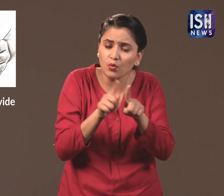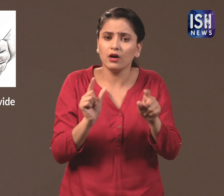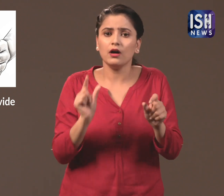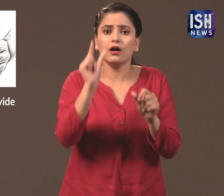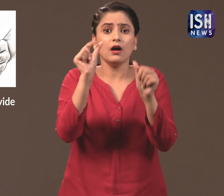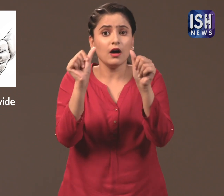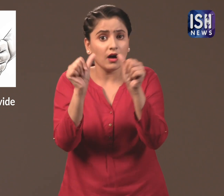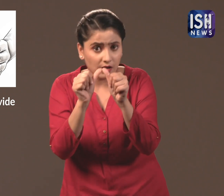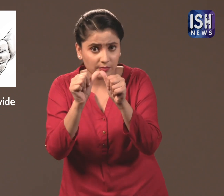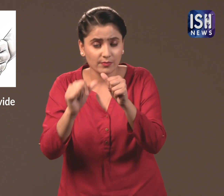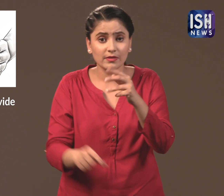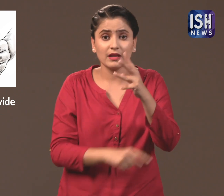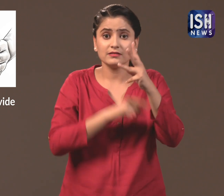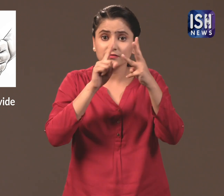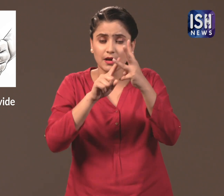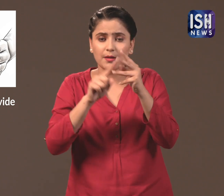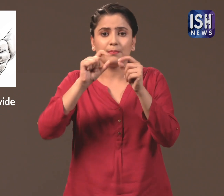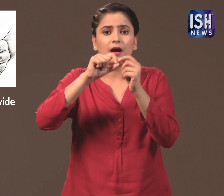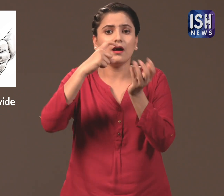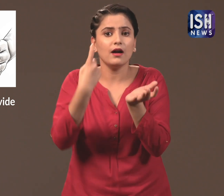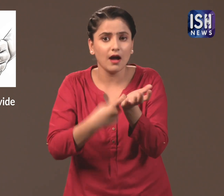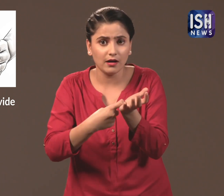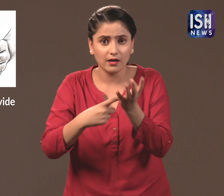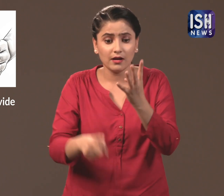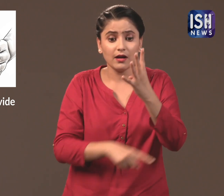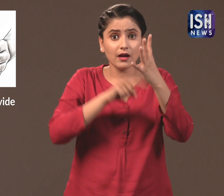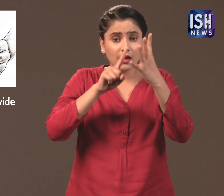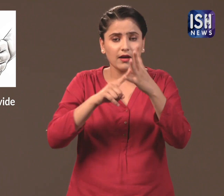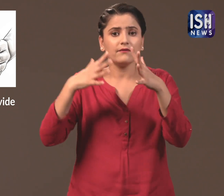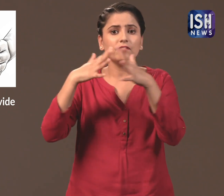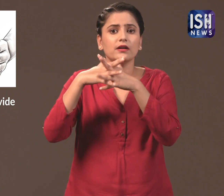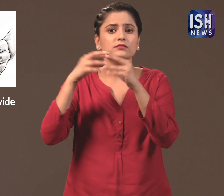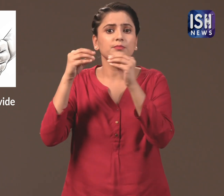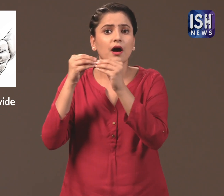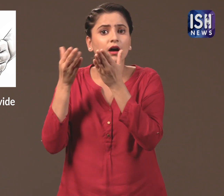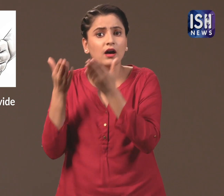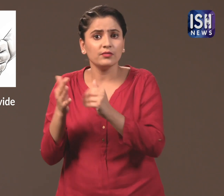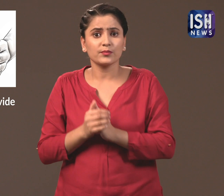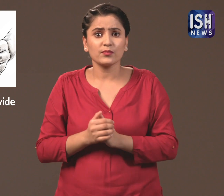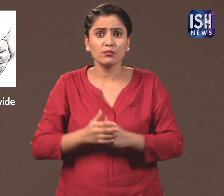as well as in the states of Uttrakhand, Bihar and West Bengal.